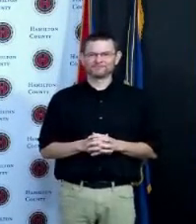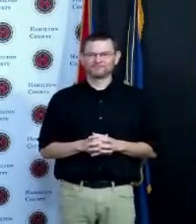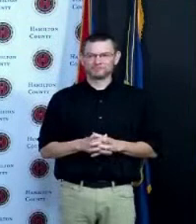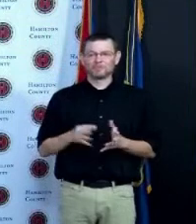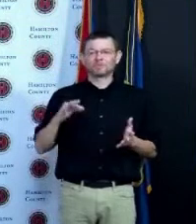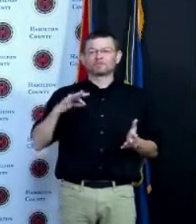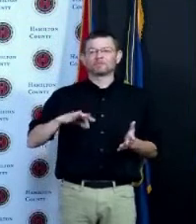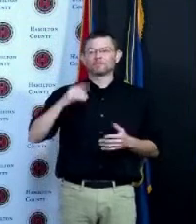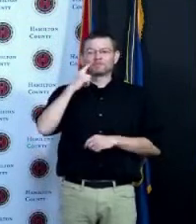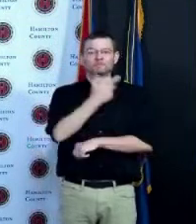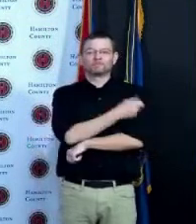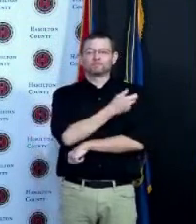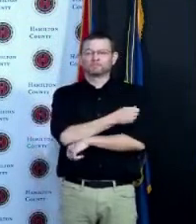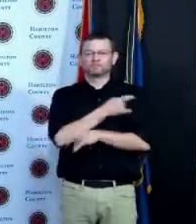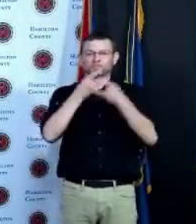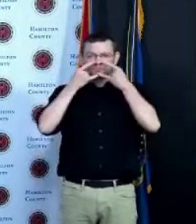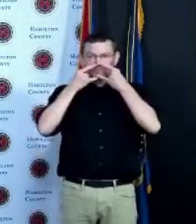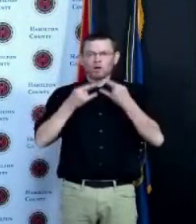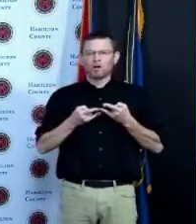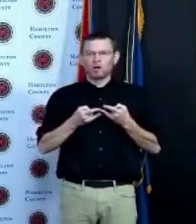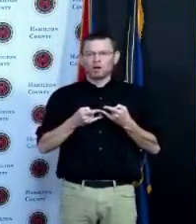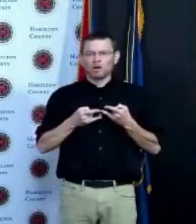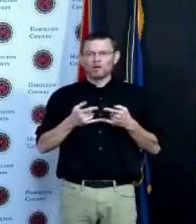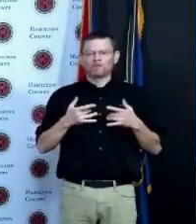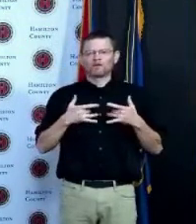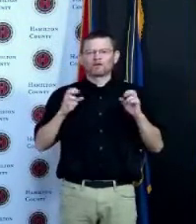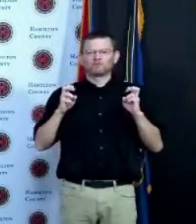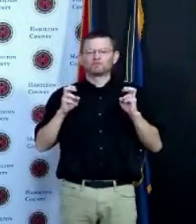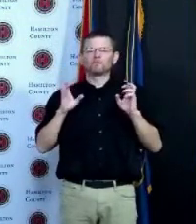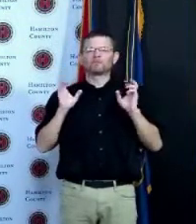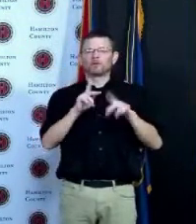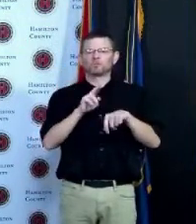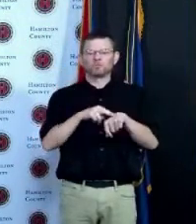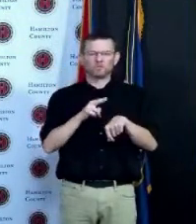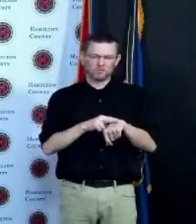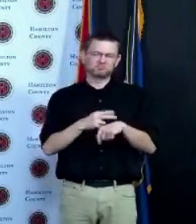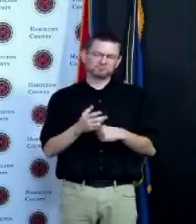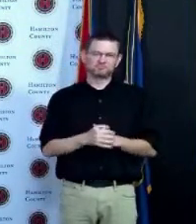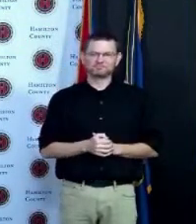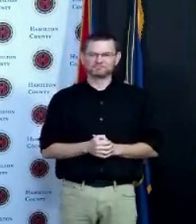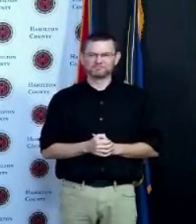return to normal I look forward to the day when we go to the Great American Ballpark we can go out